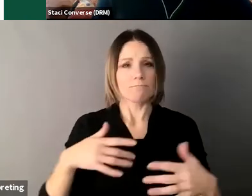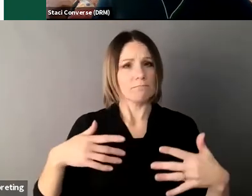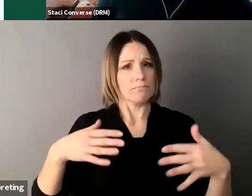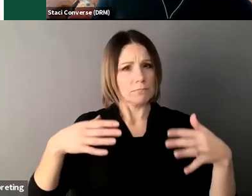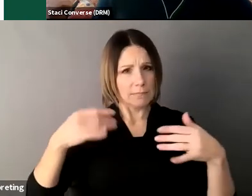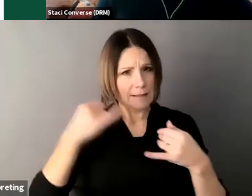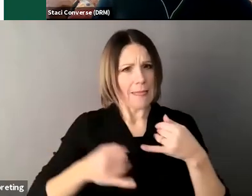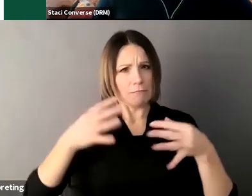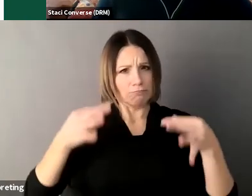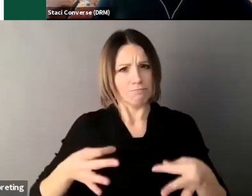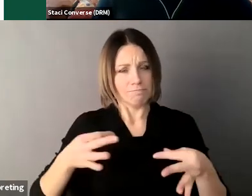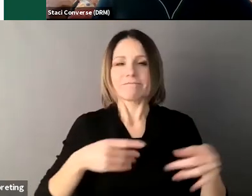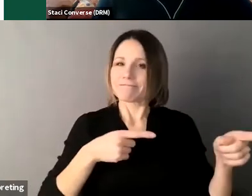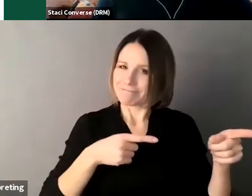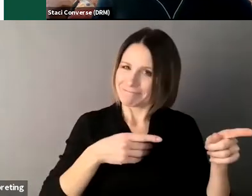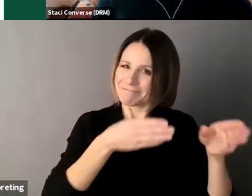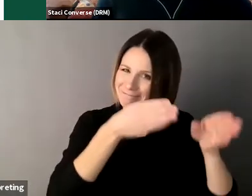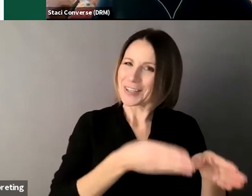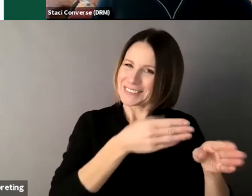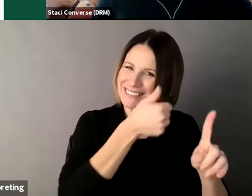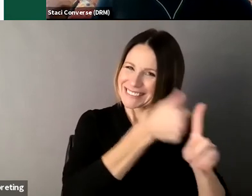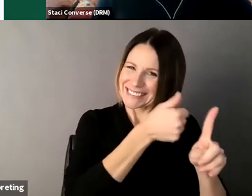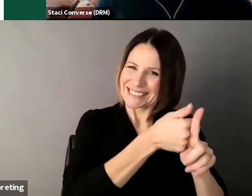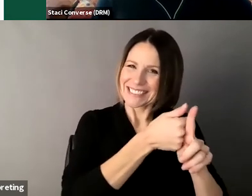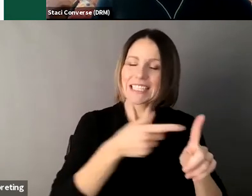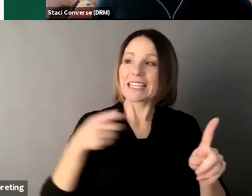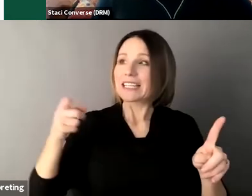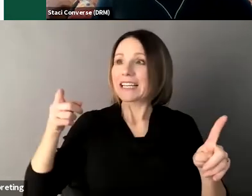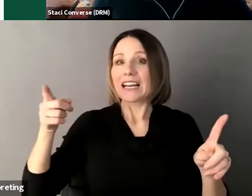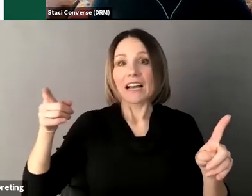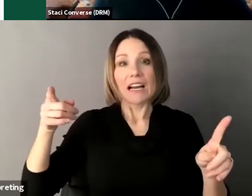their decision for the decision makers so none of us want that bossy supporter